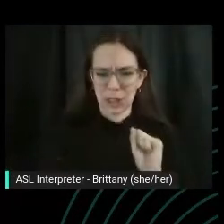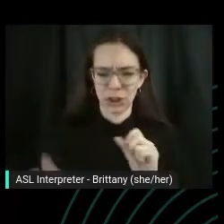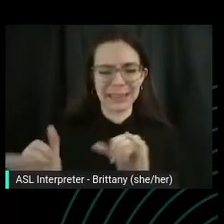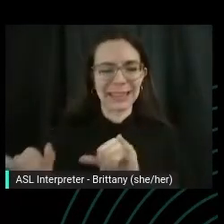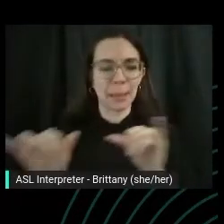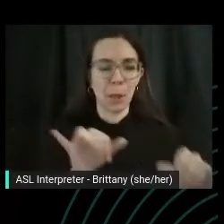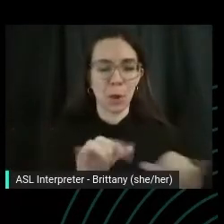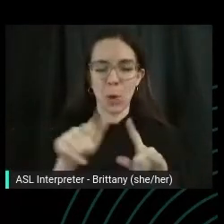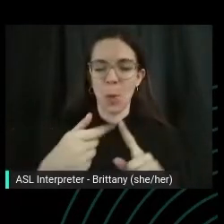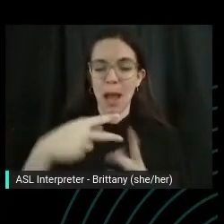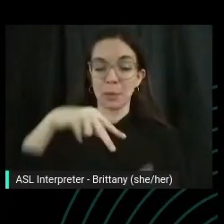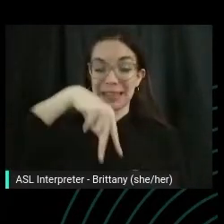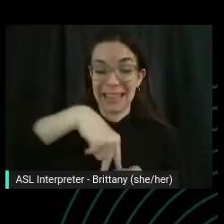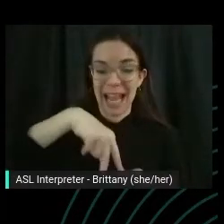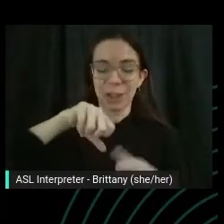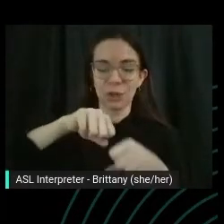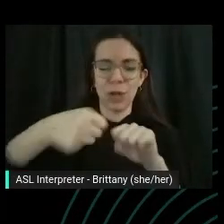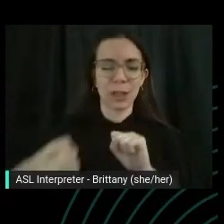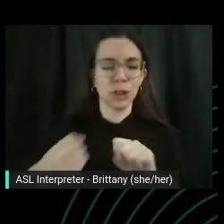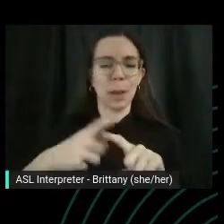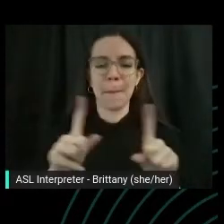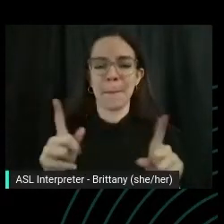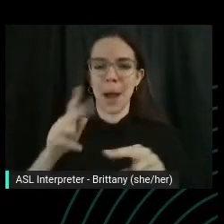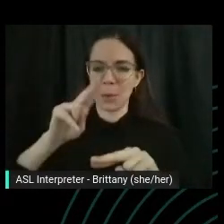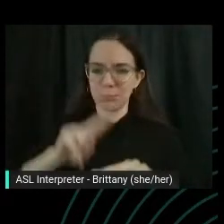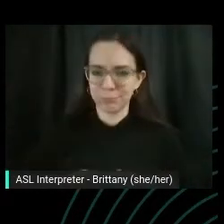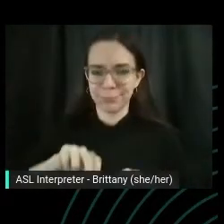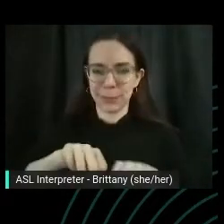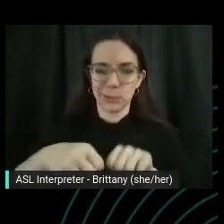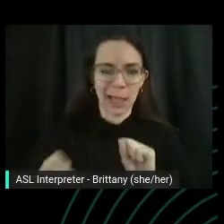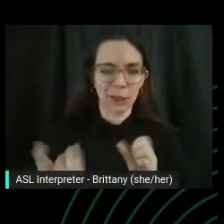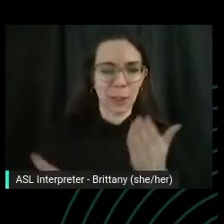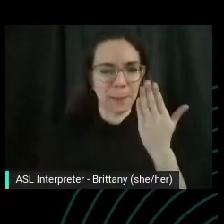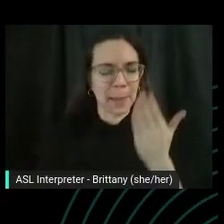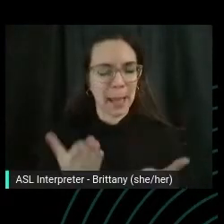little difference, maybe stretching on the floor, might be better for you.